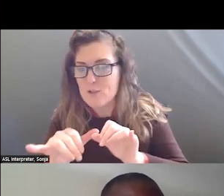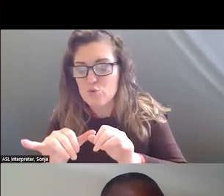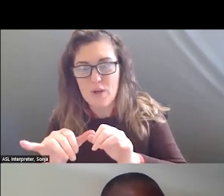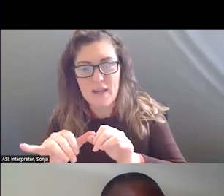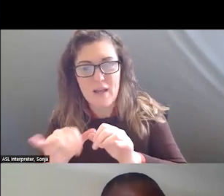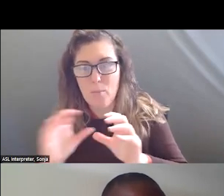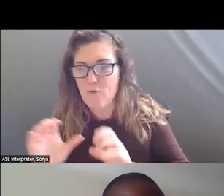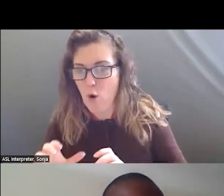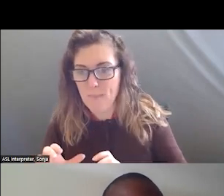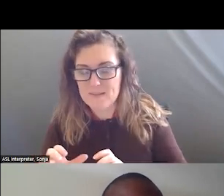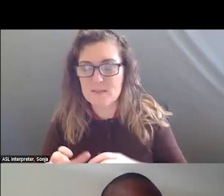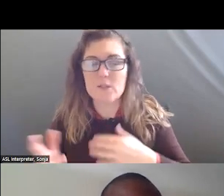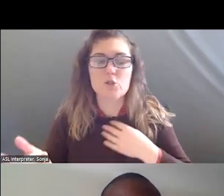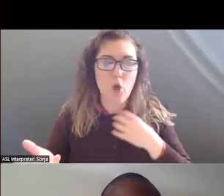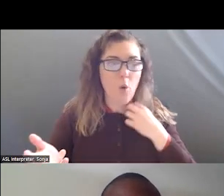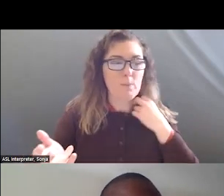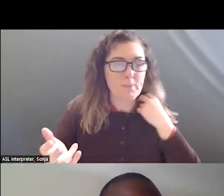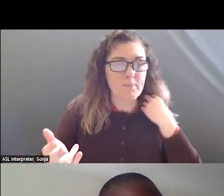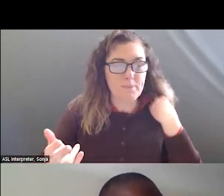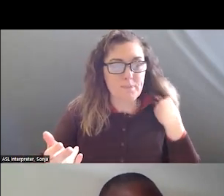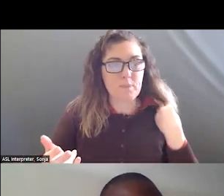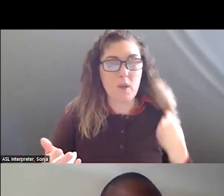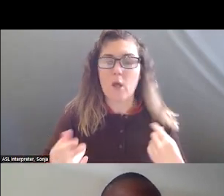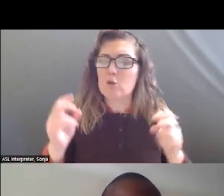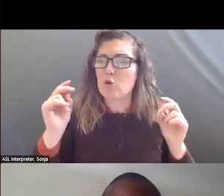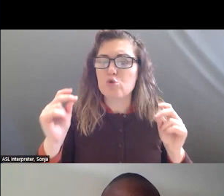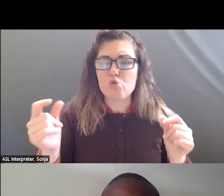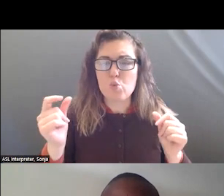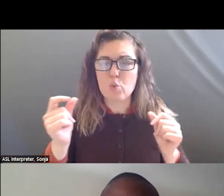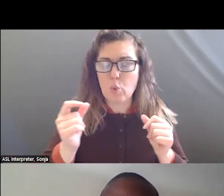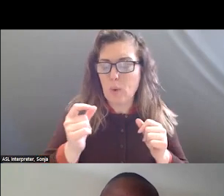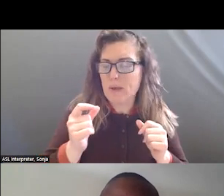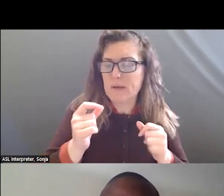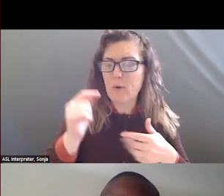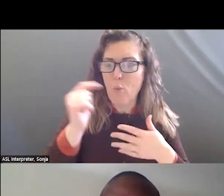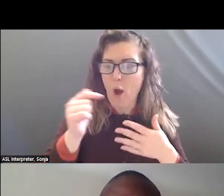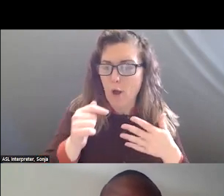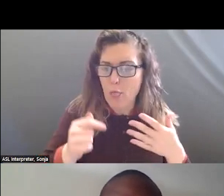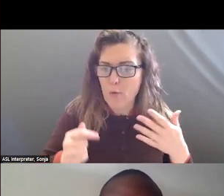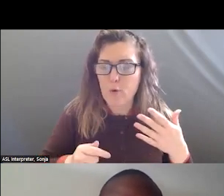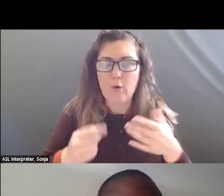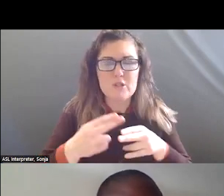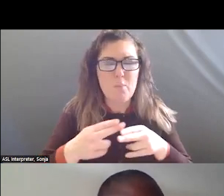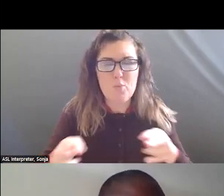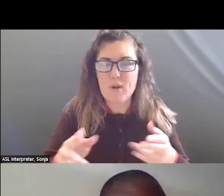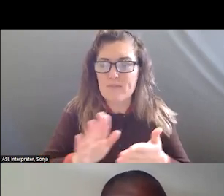SO JUST A QUICK WALK THROUGH. IT IS A REALLY BRIEF EASY DOCUMENT TO READ.